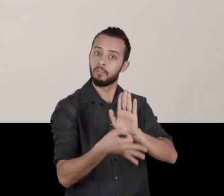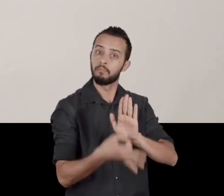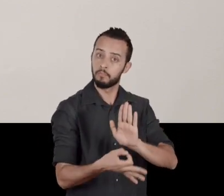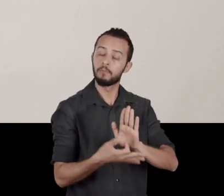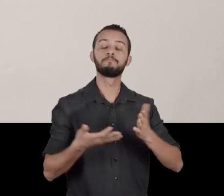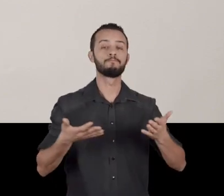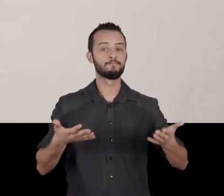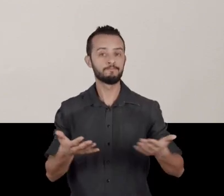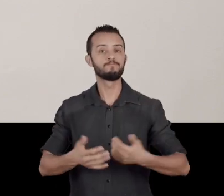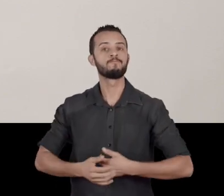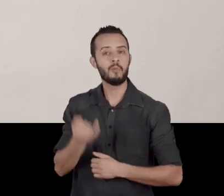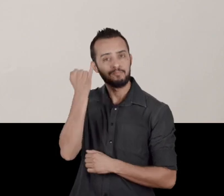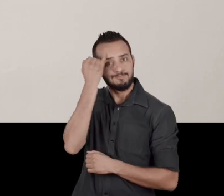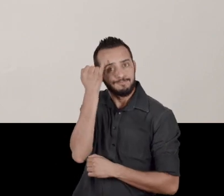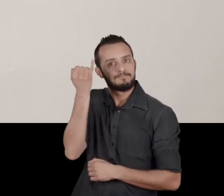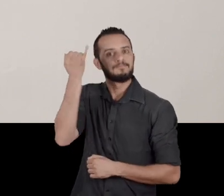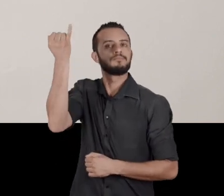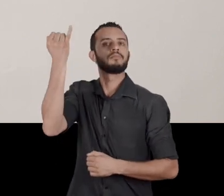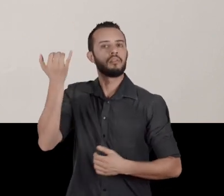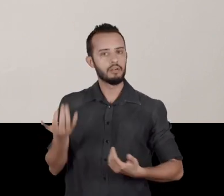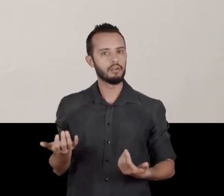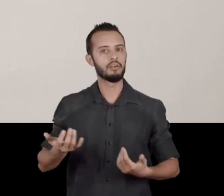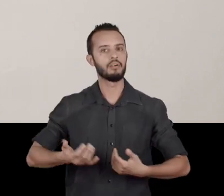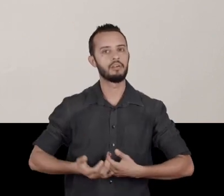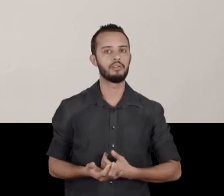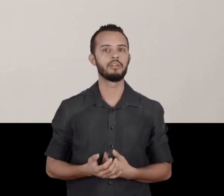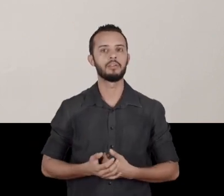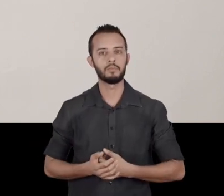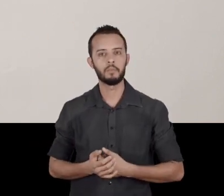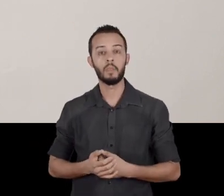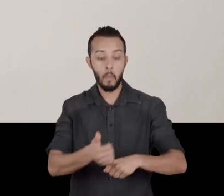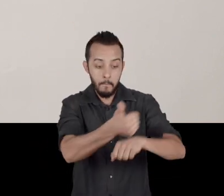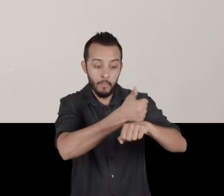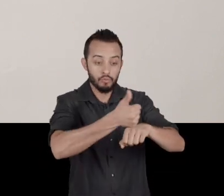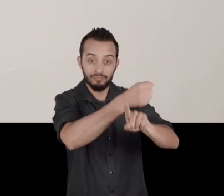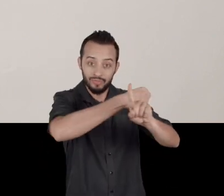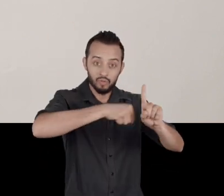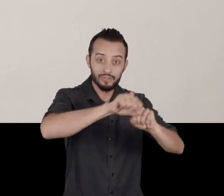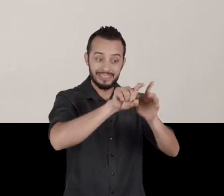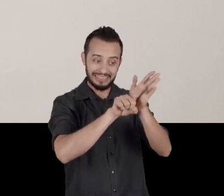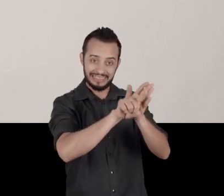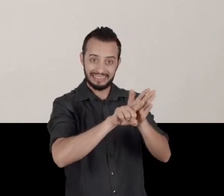this is another way in which historians and social scientists deal with the issue.